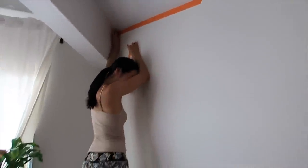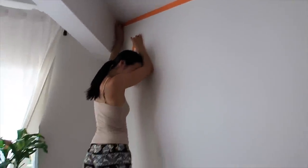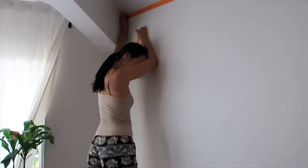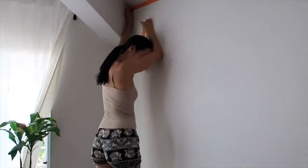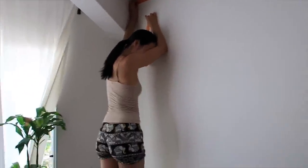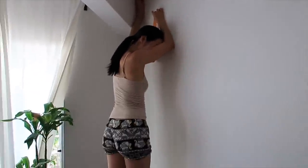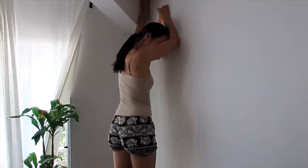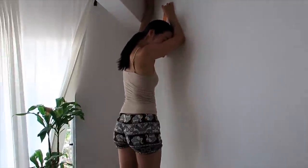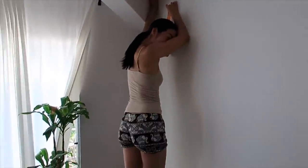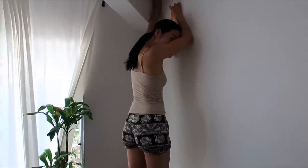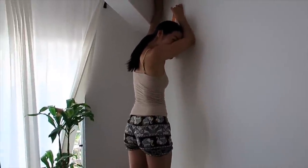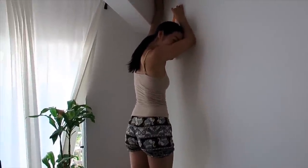E: 🤦🏻♀️